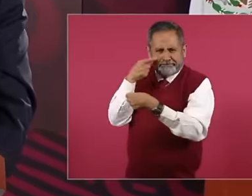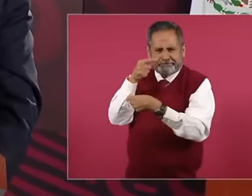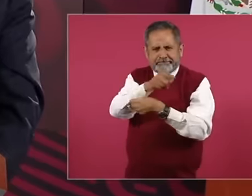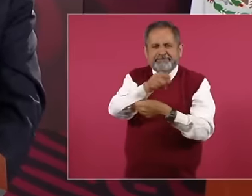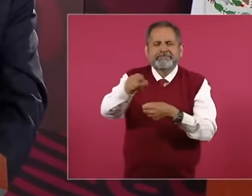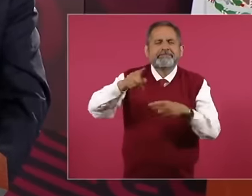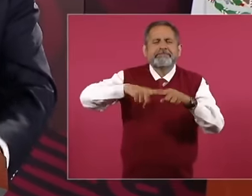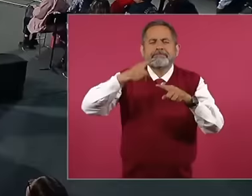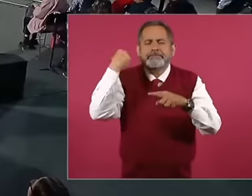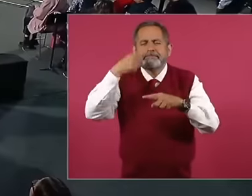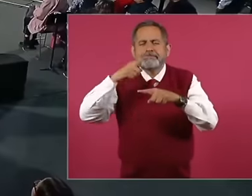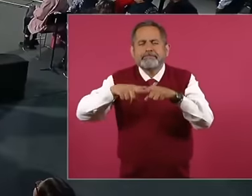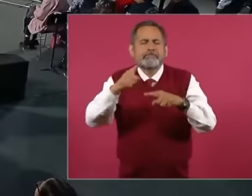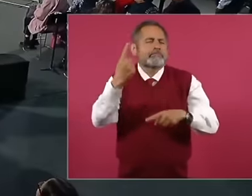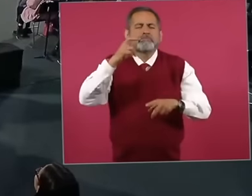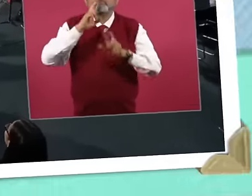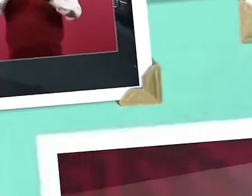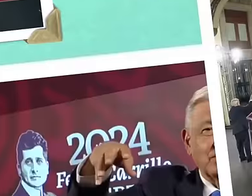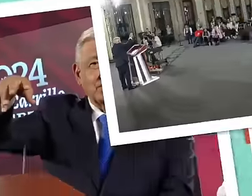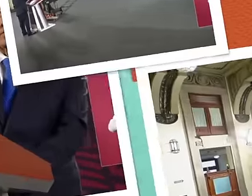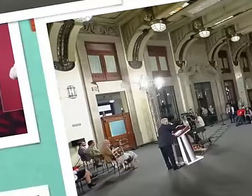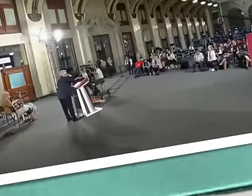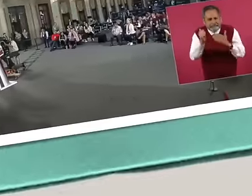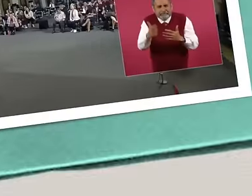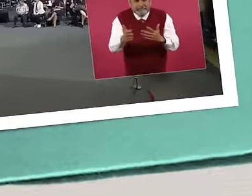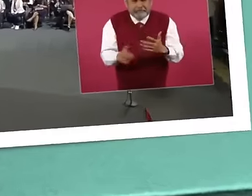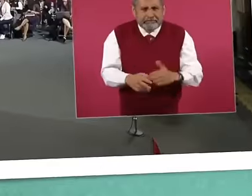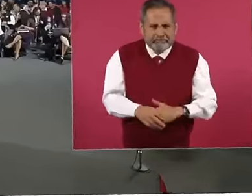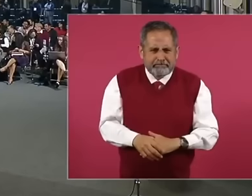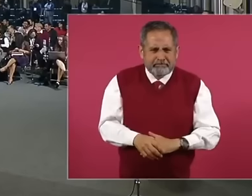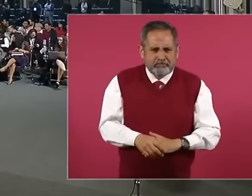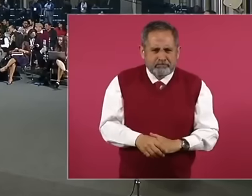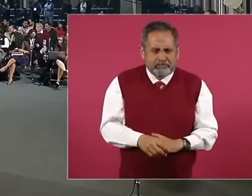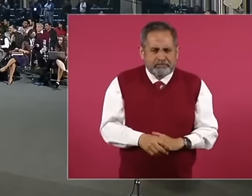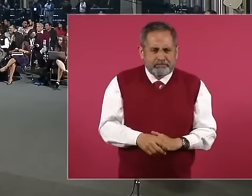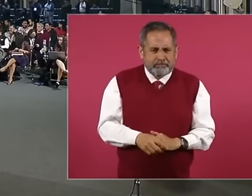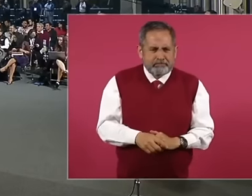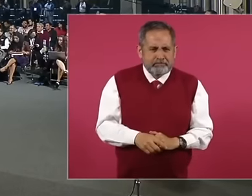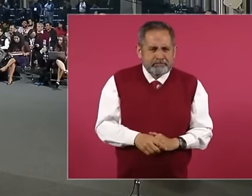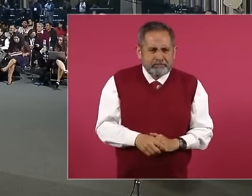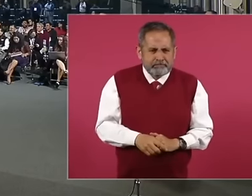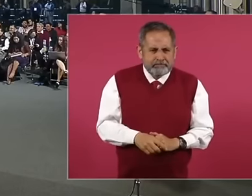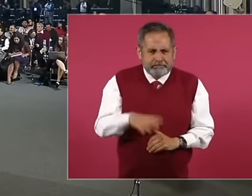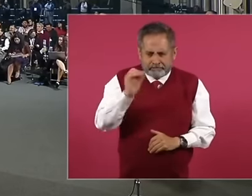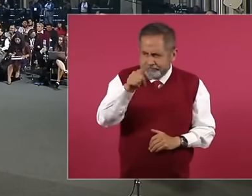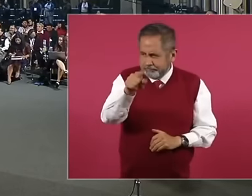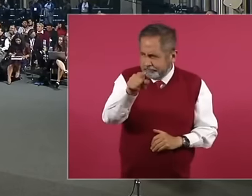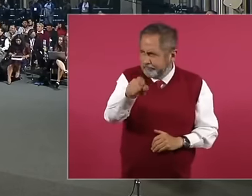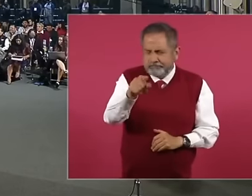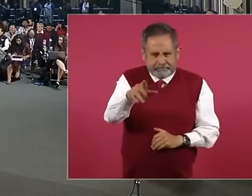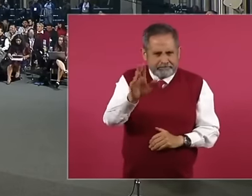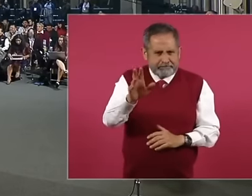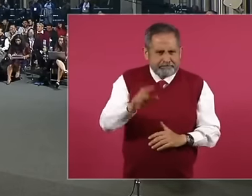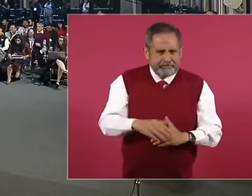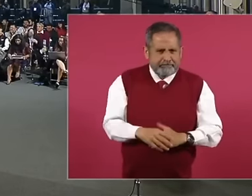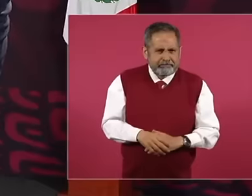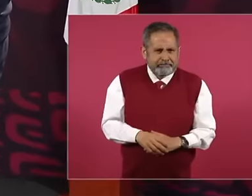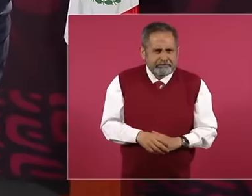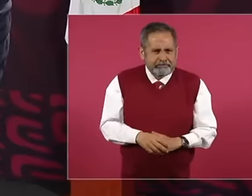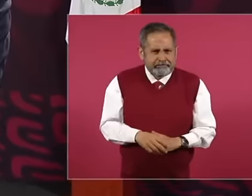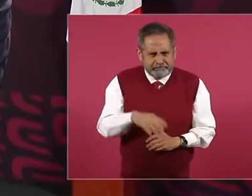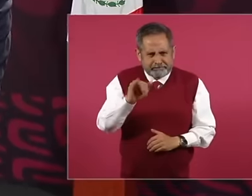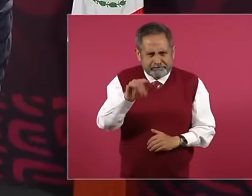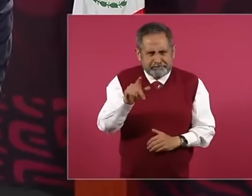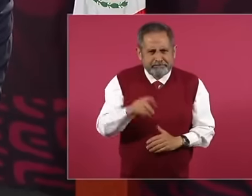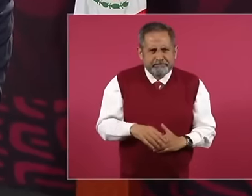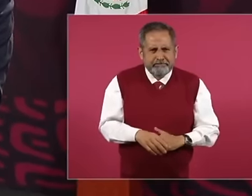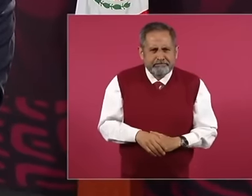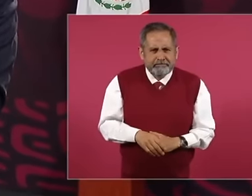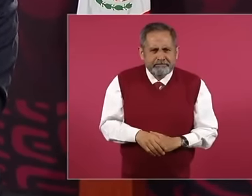country. Ah there too how how was